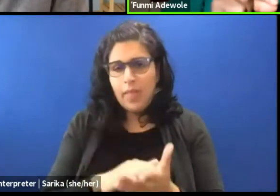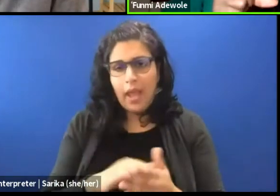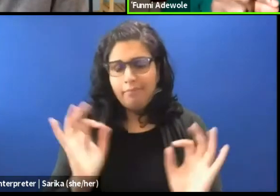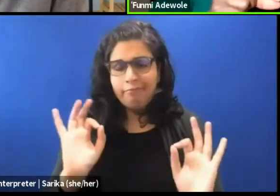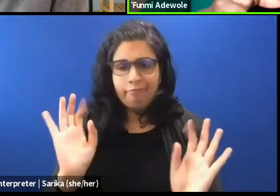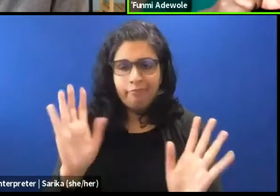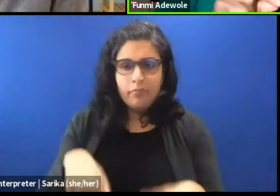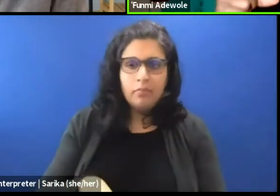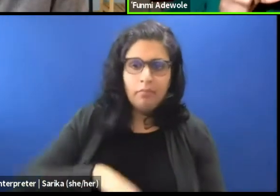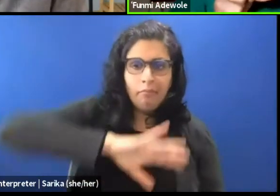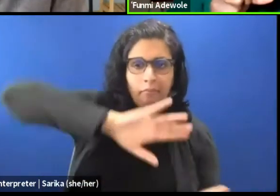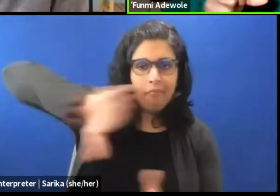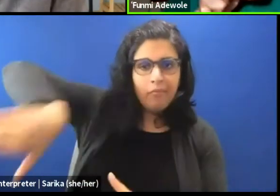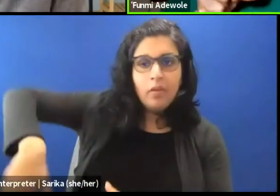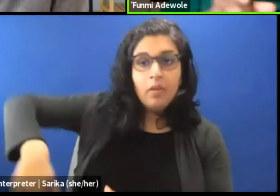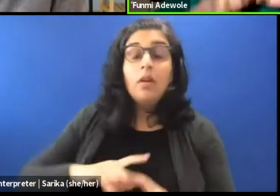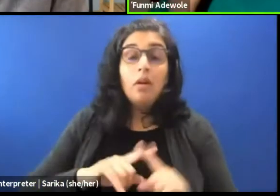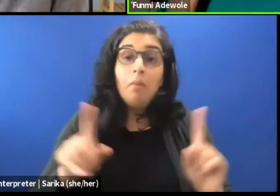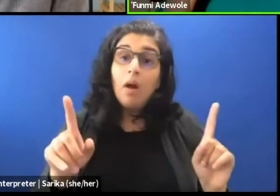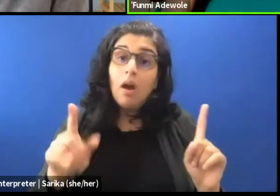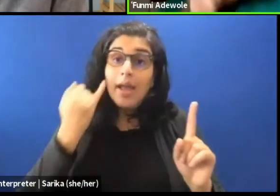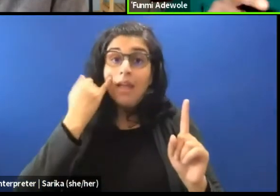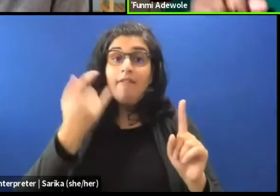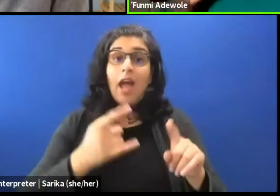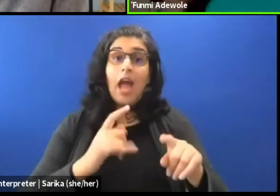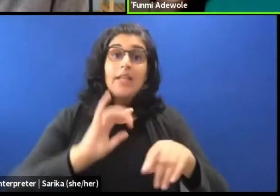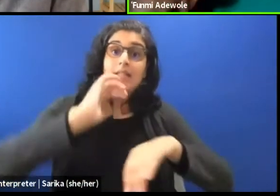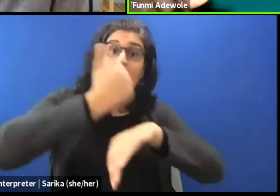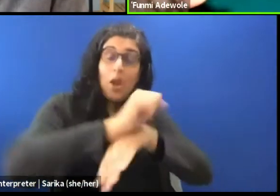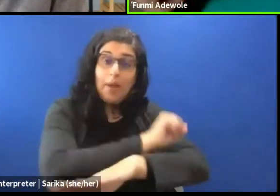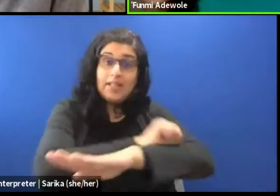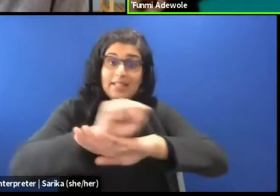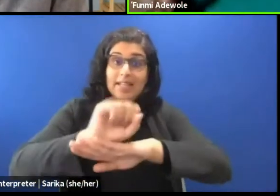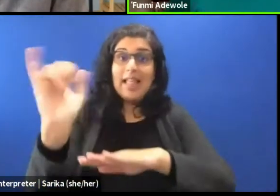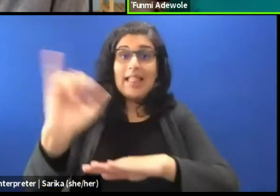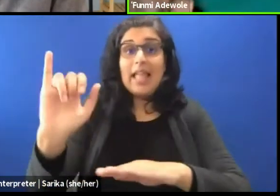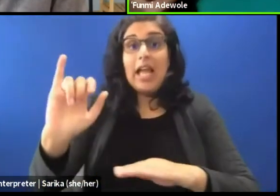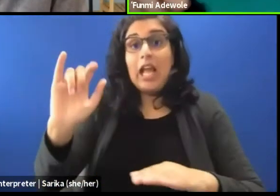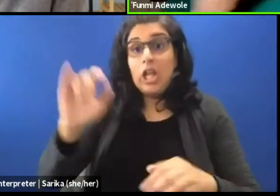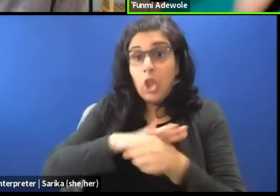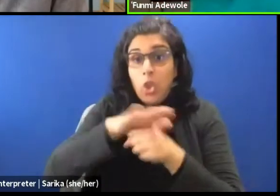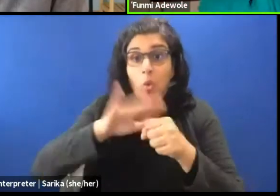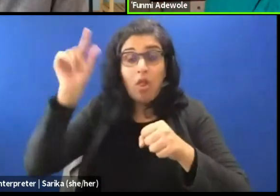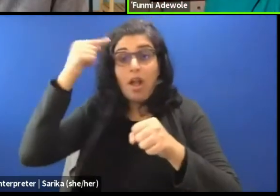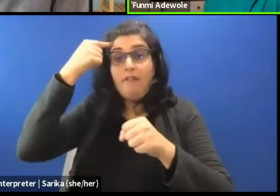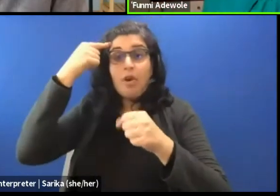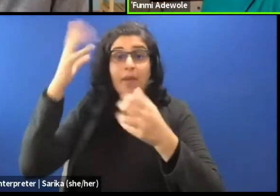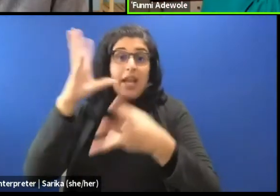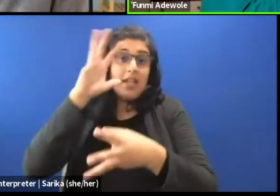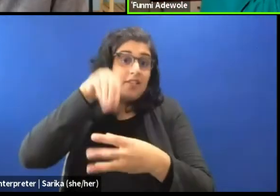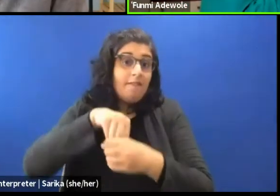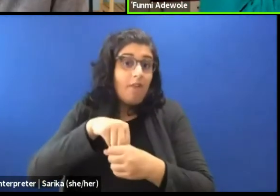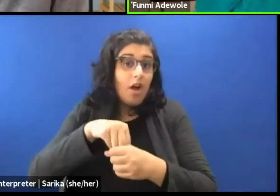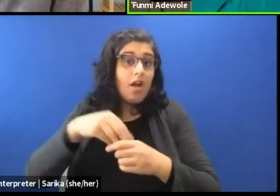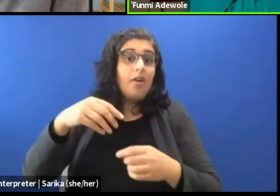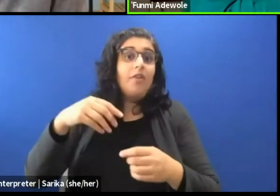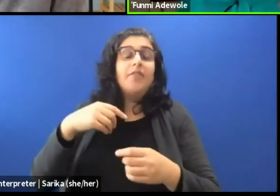You know, but if I stage it like, the local government is involved in my dancing in the street, it is a possibility